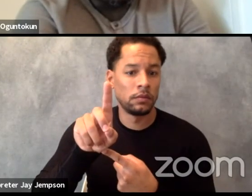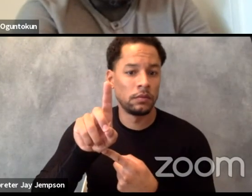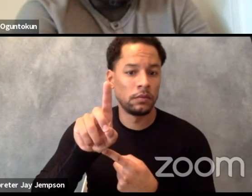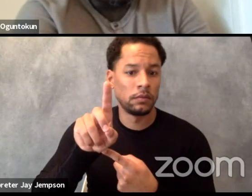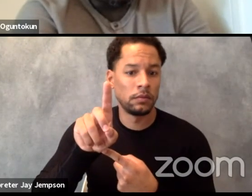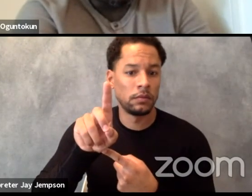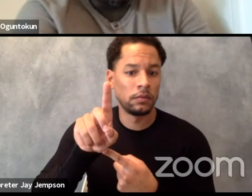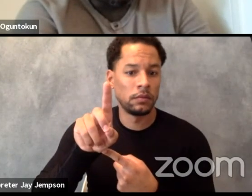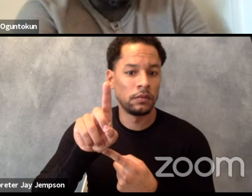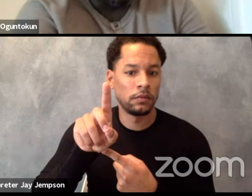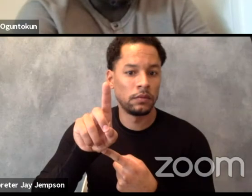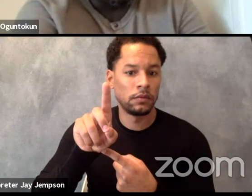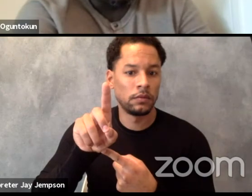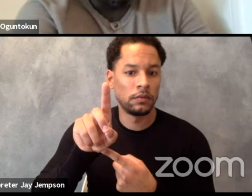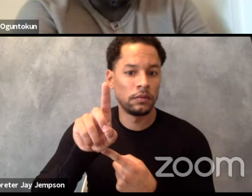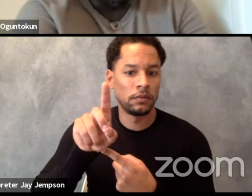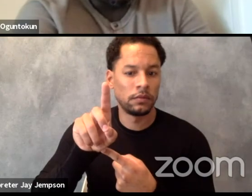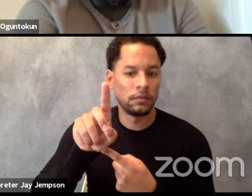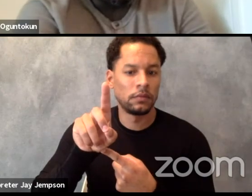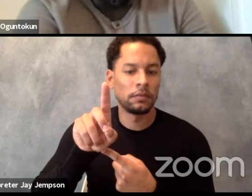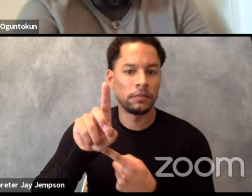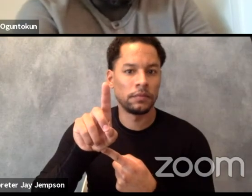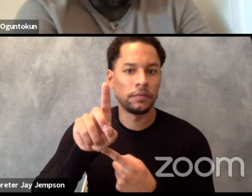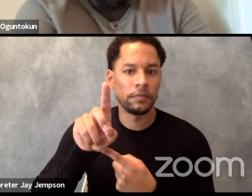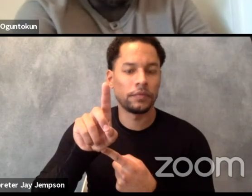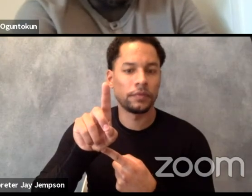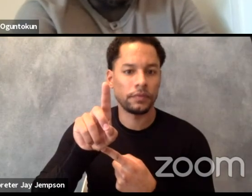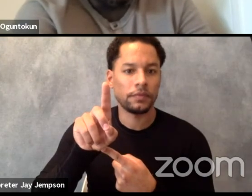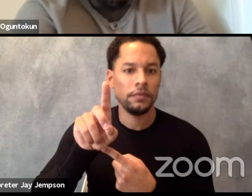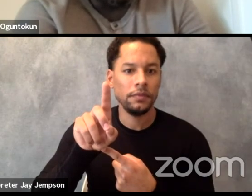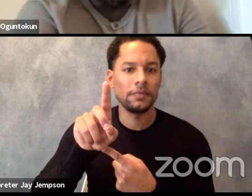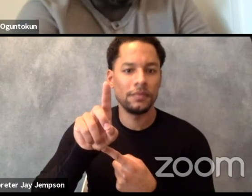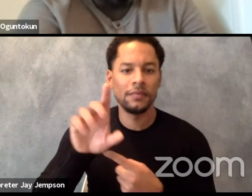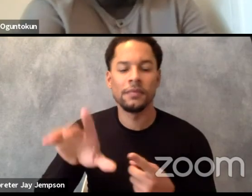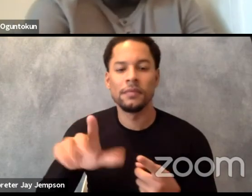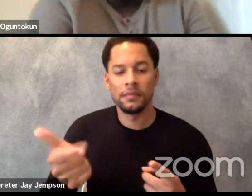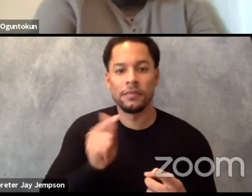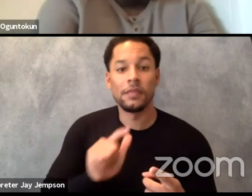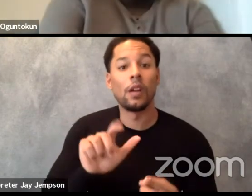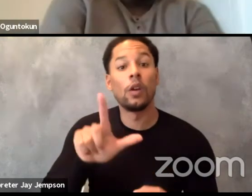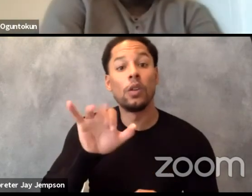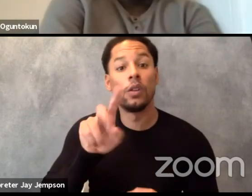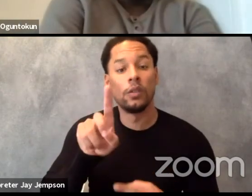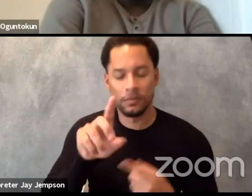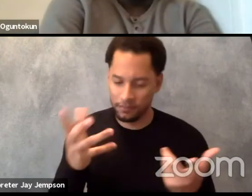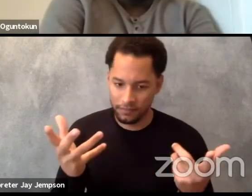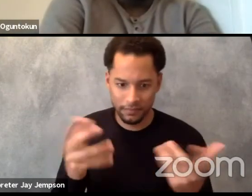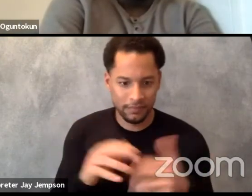Yeah, let's continue decolonizing dramaturgy in however way, we defeat and interpret.